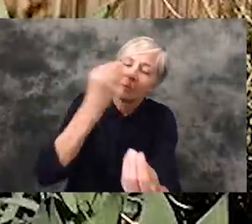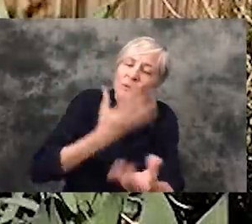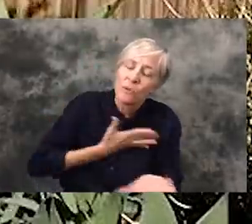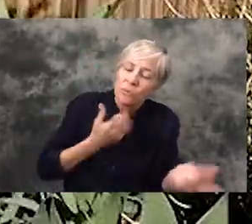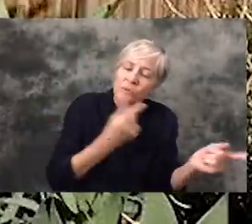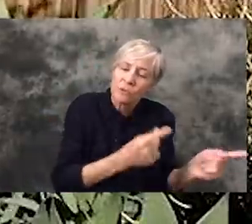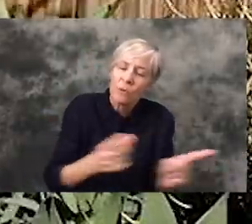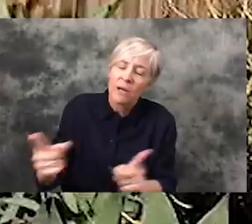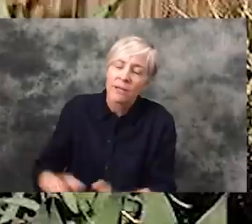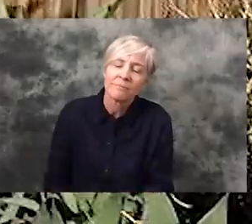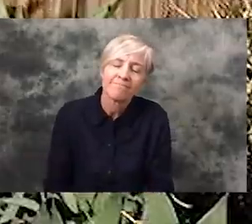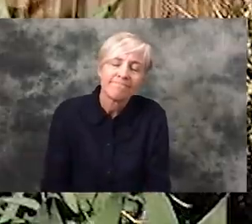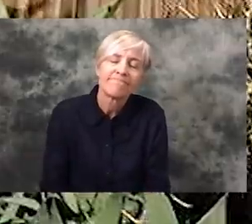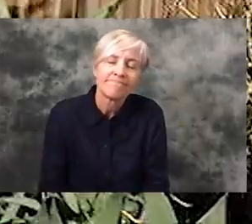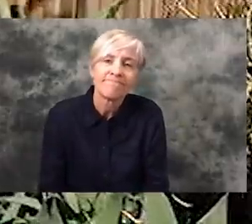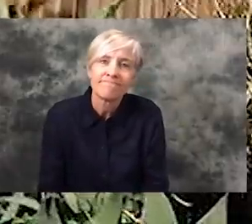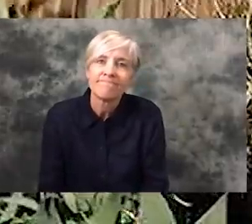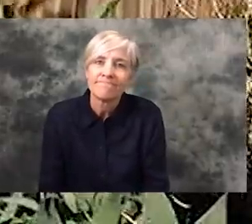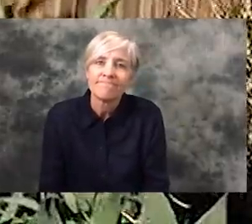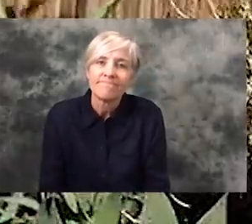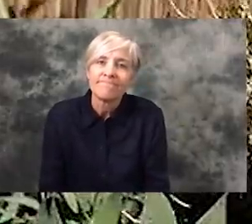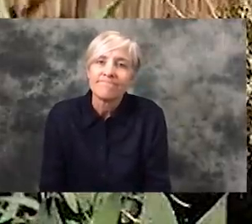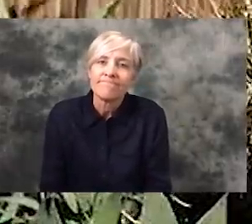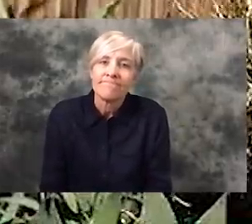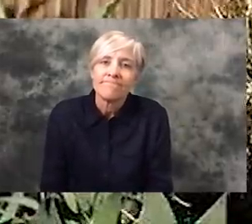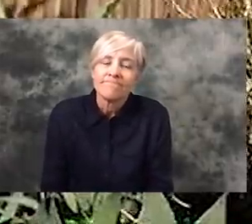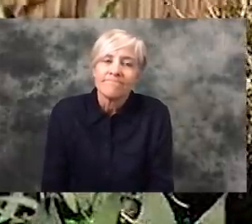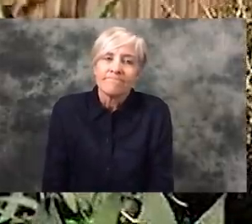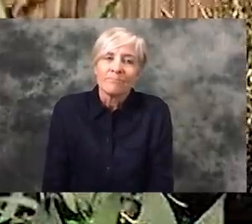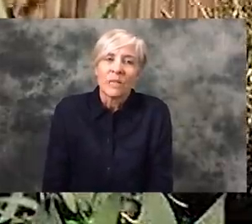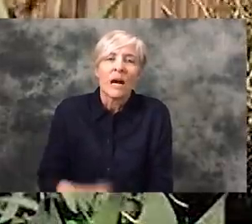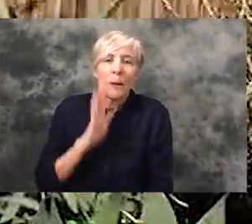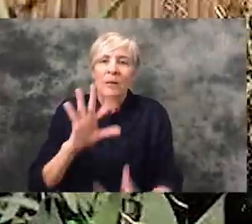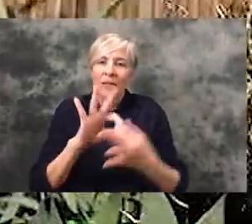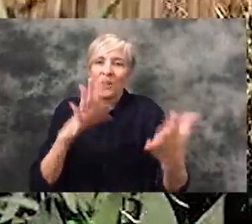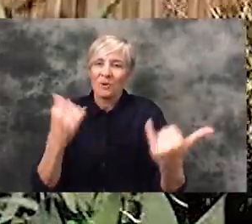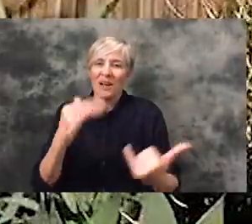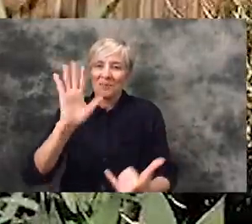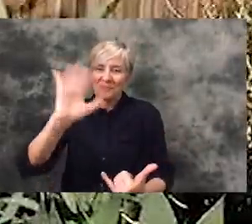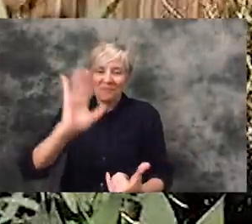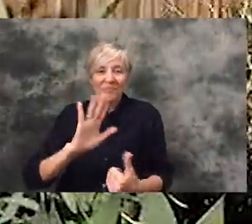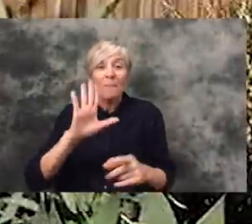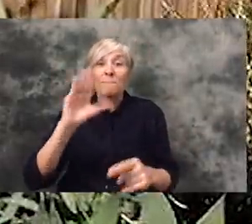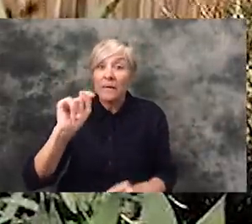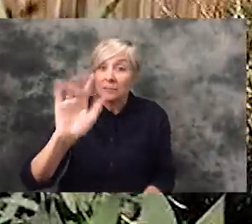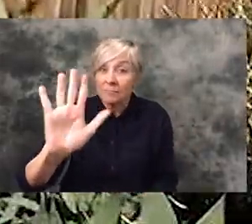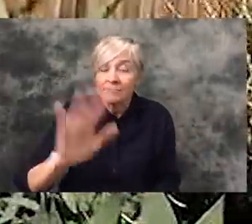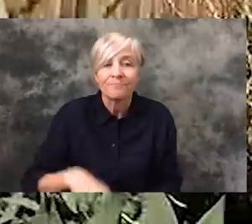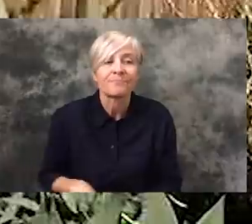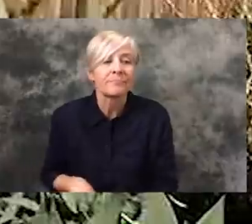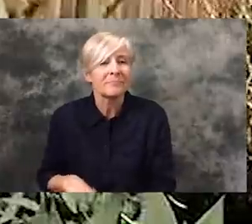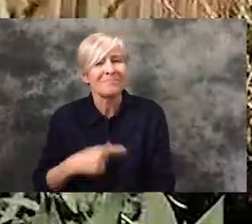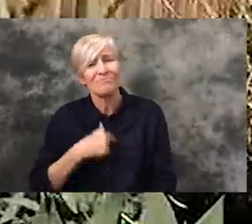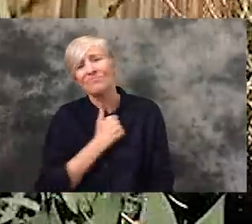you know what's going on. And I should probably let you go. But I really am very